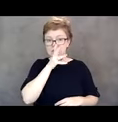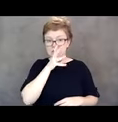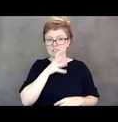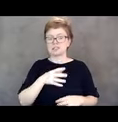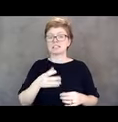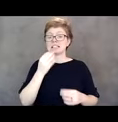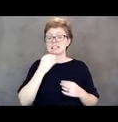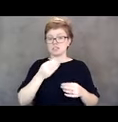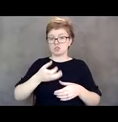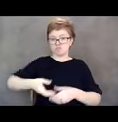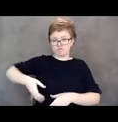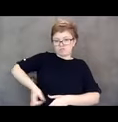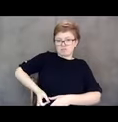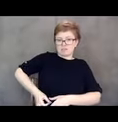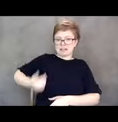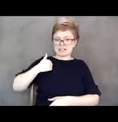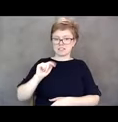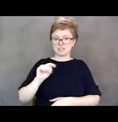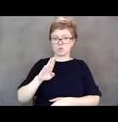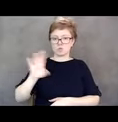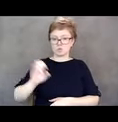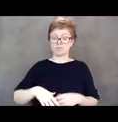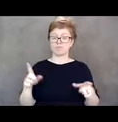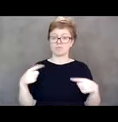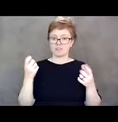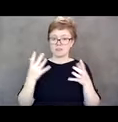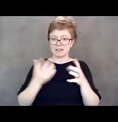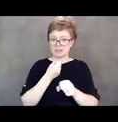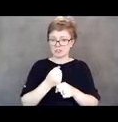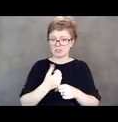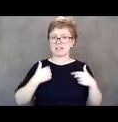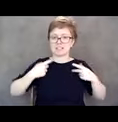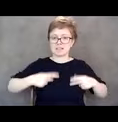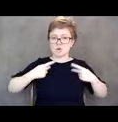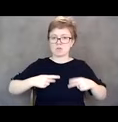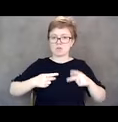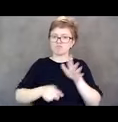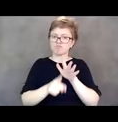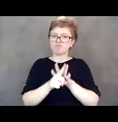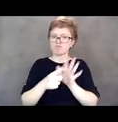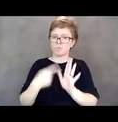He also for the last several years has had pneumonia recurrently, maybe about once a year and he always recovers from it.